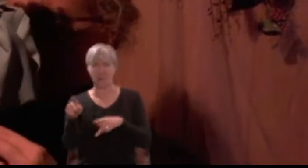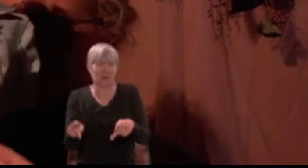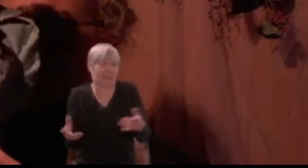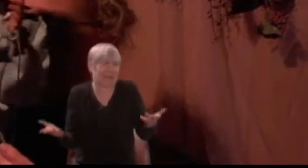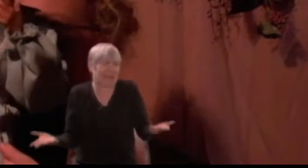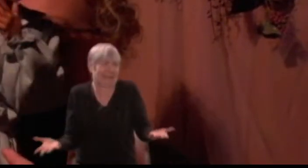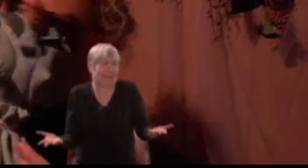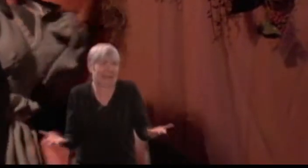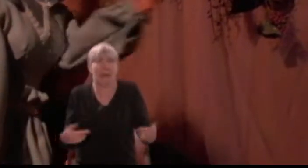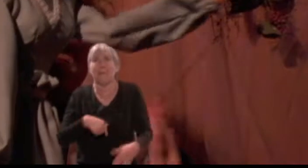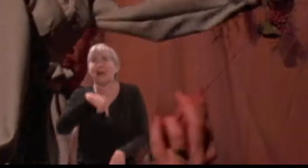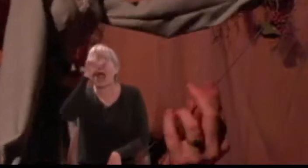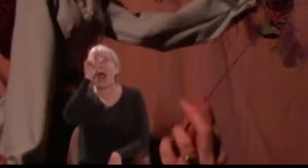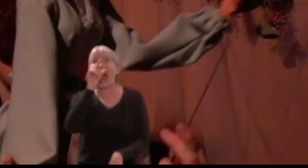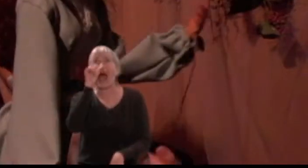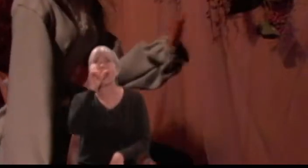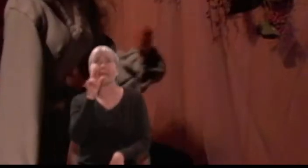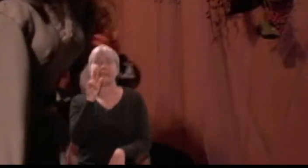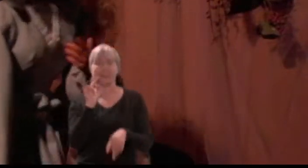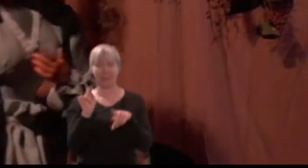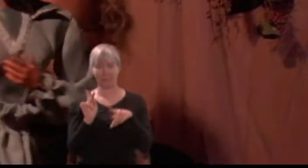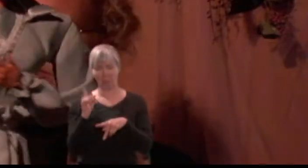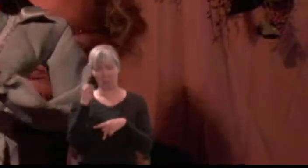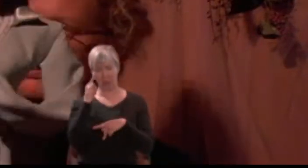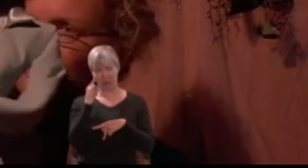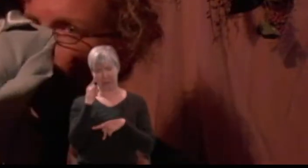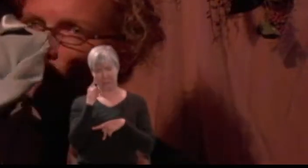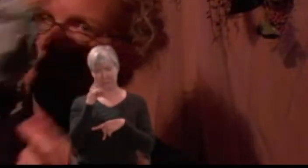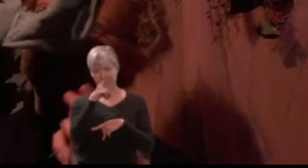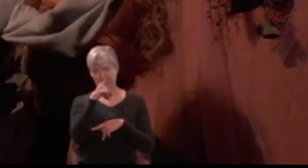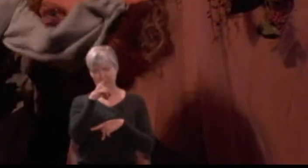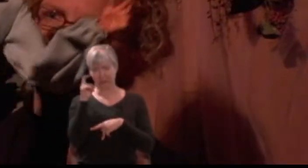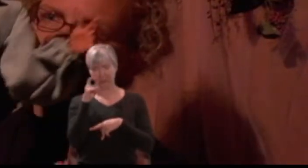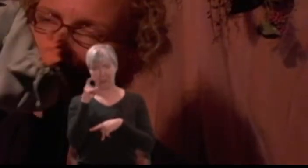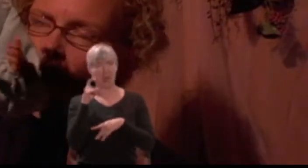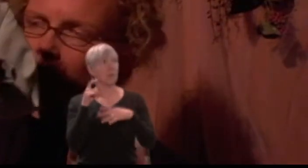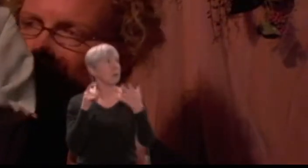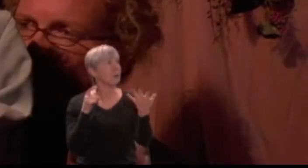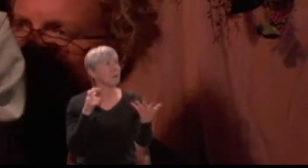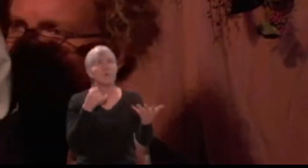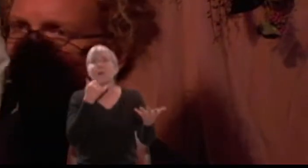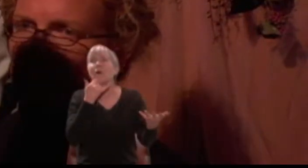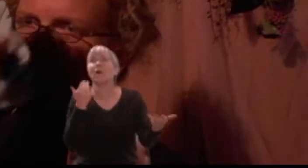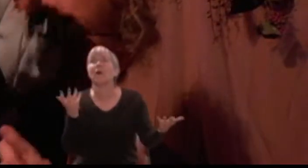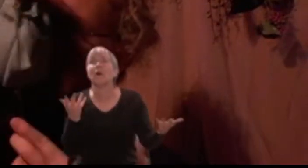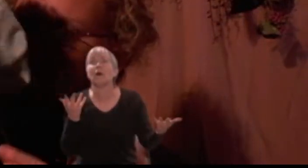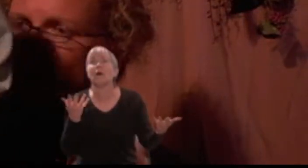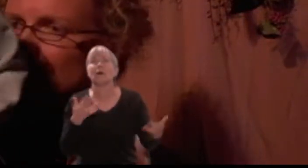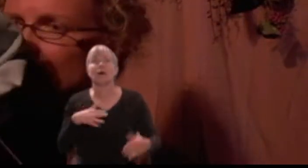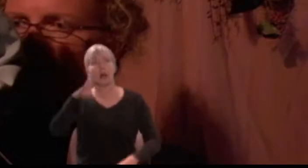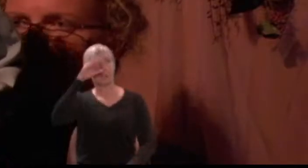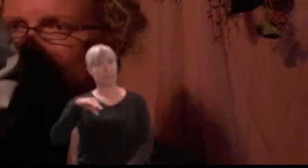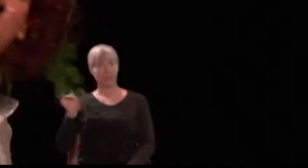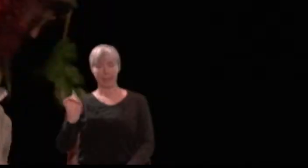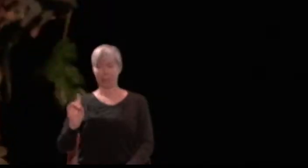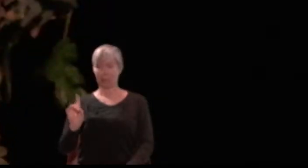Through Athens I am thought as fair as she. But, what of that? Demetrius thinks not so!